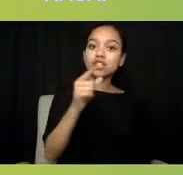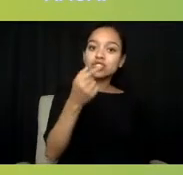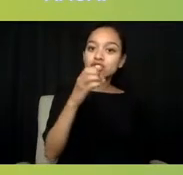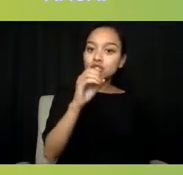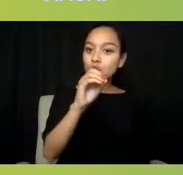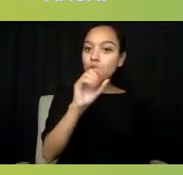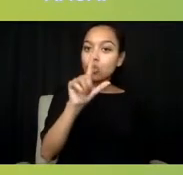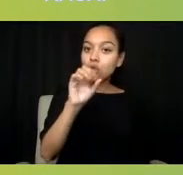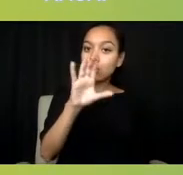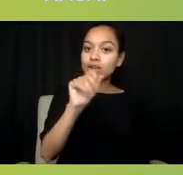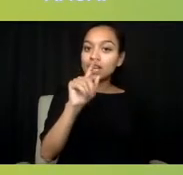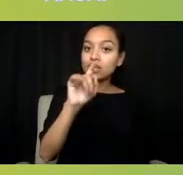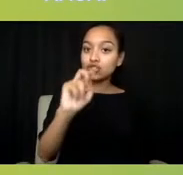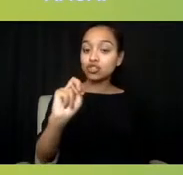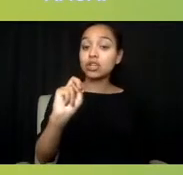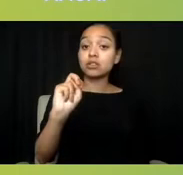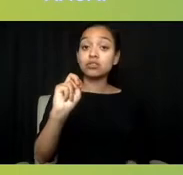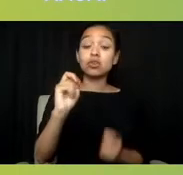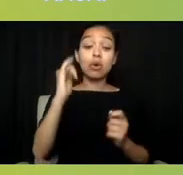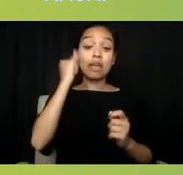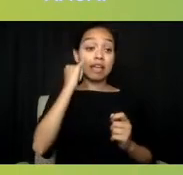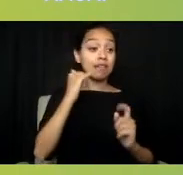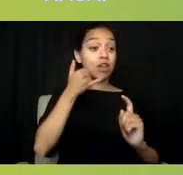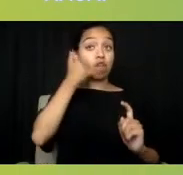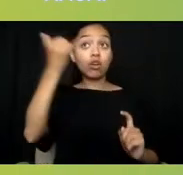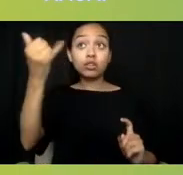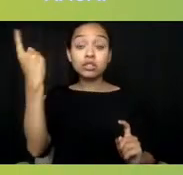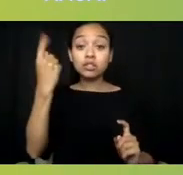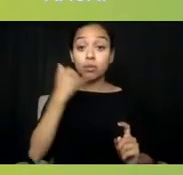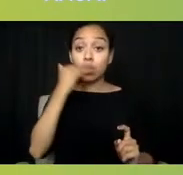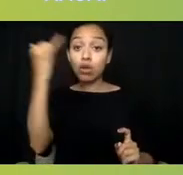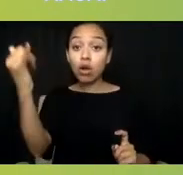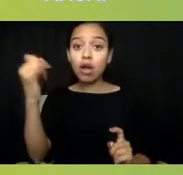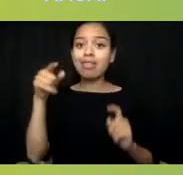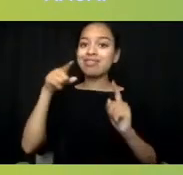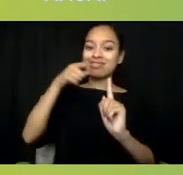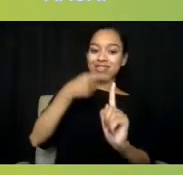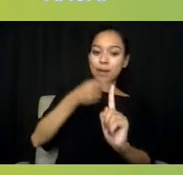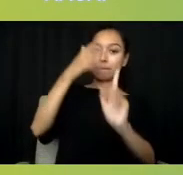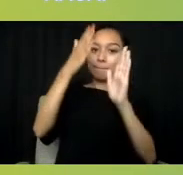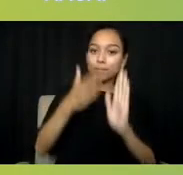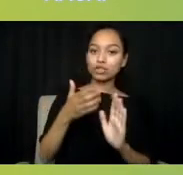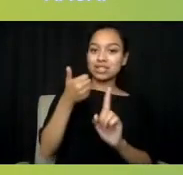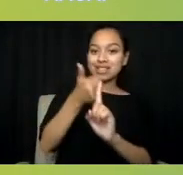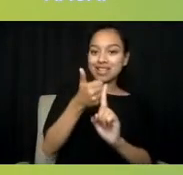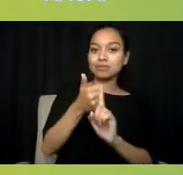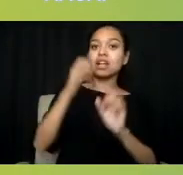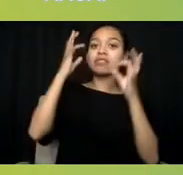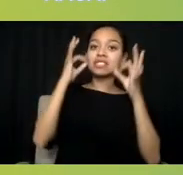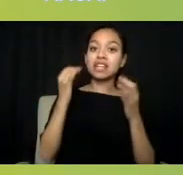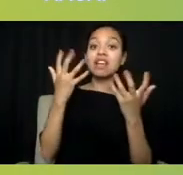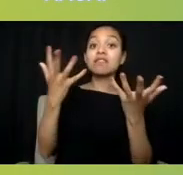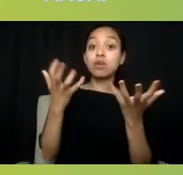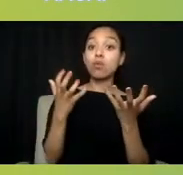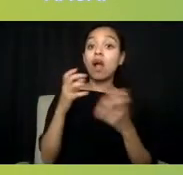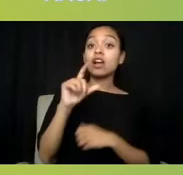whether or not they want to be geolocated depending on their crisis. And this is, of course, in reference to ensuring that we don't do any harm